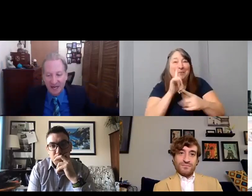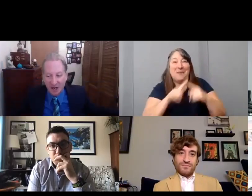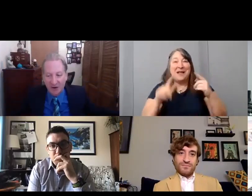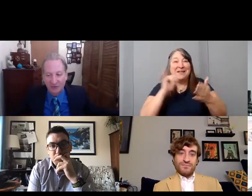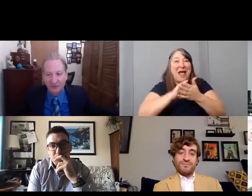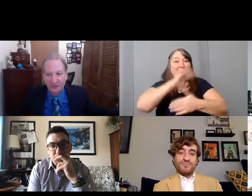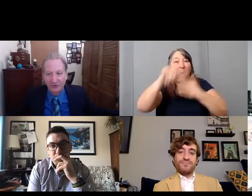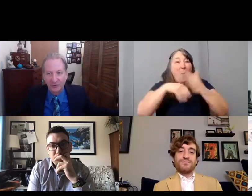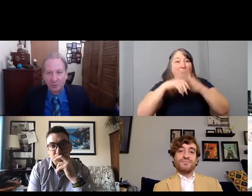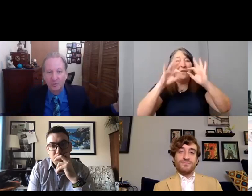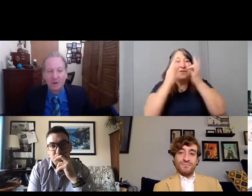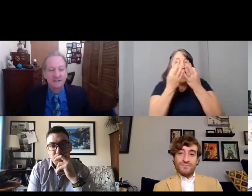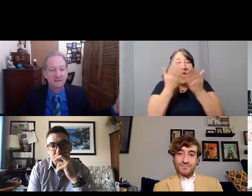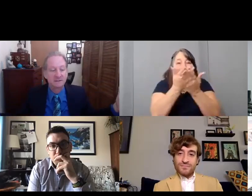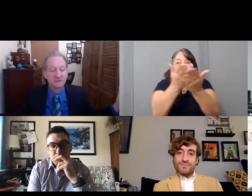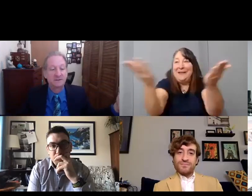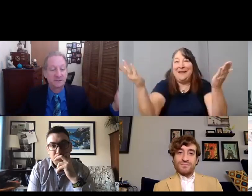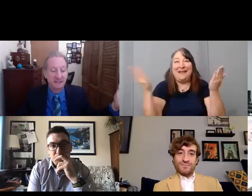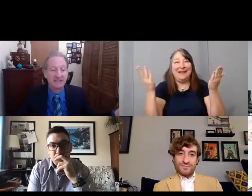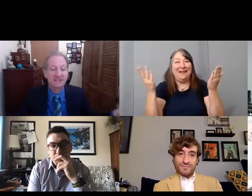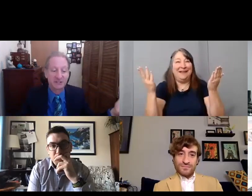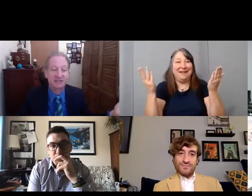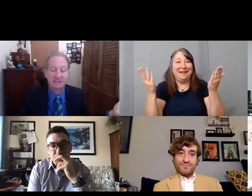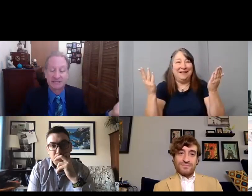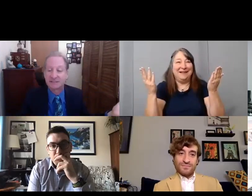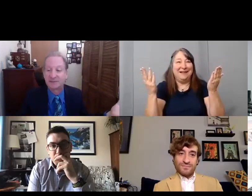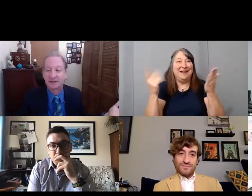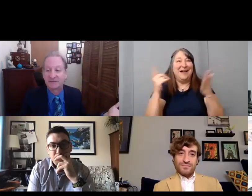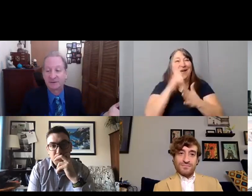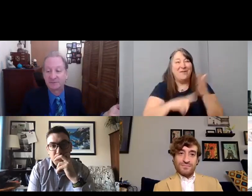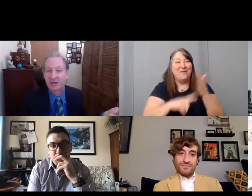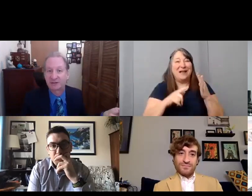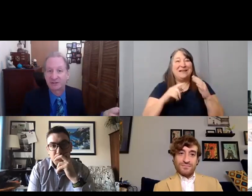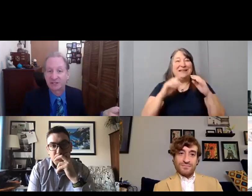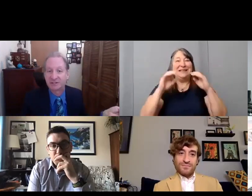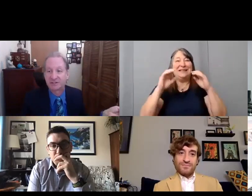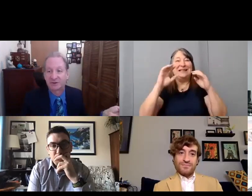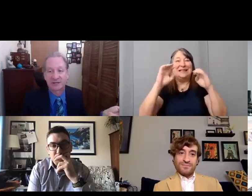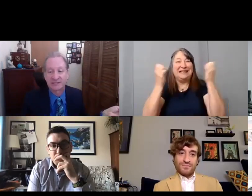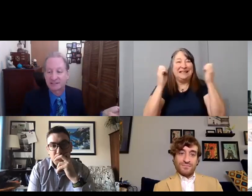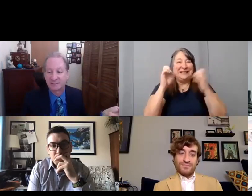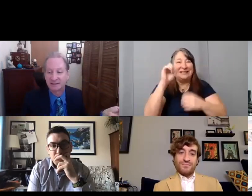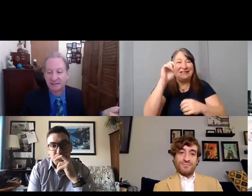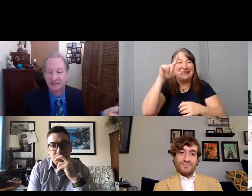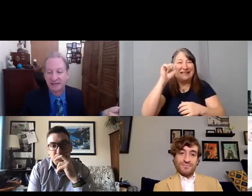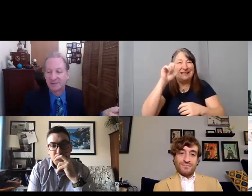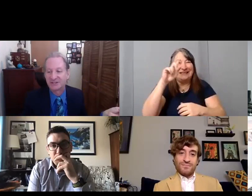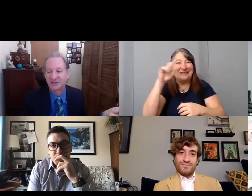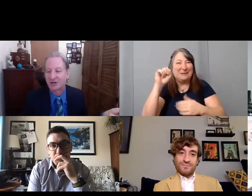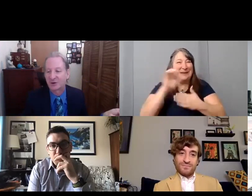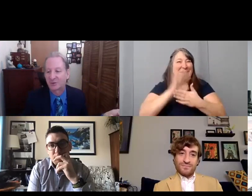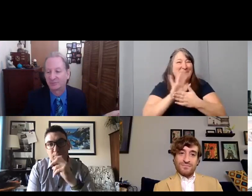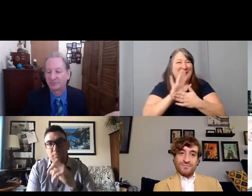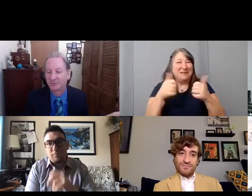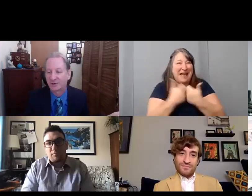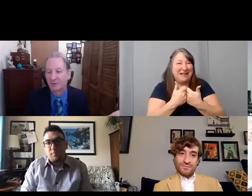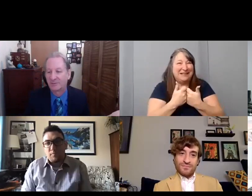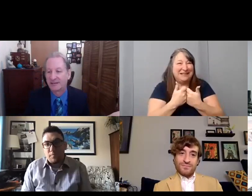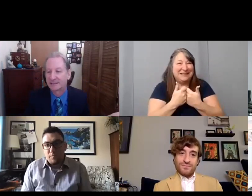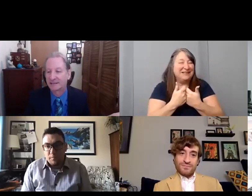of what the Easterseals Disability Film Challenge is. So, that's I mean it's so so amazing.